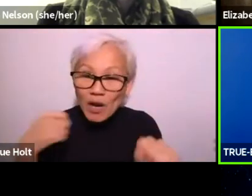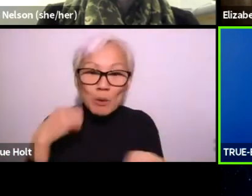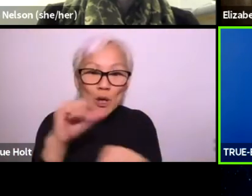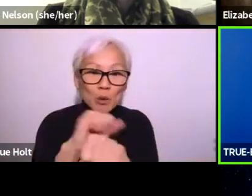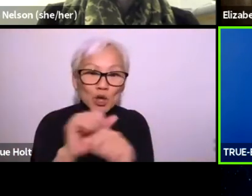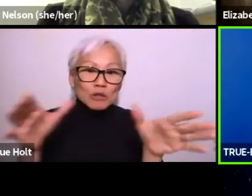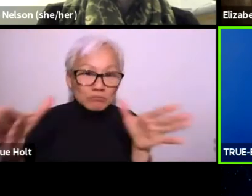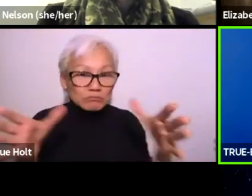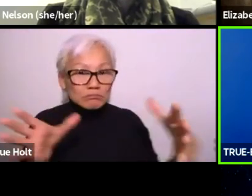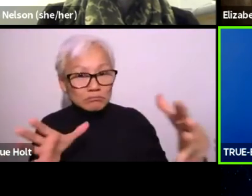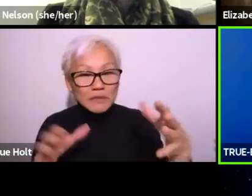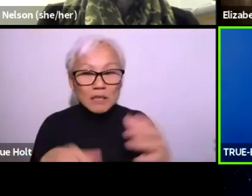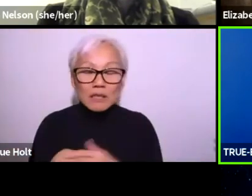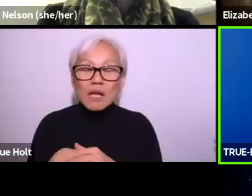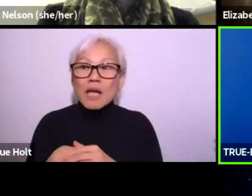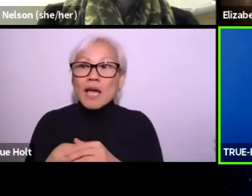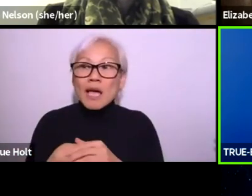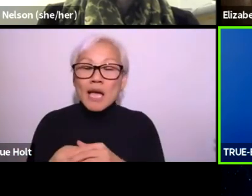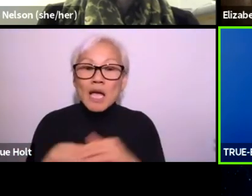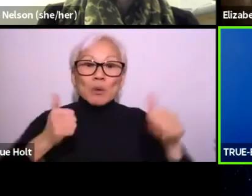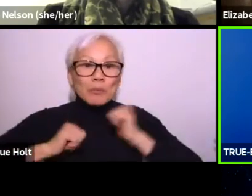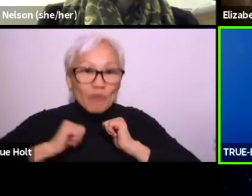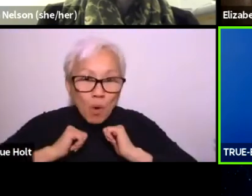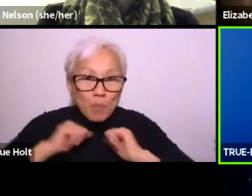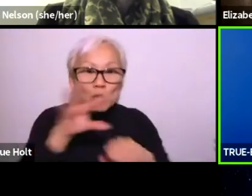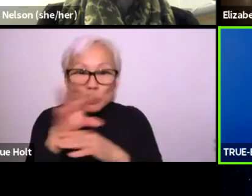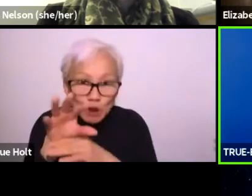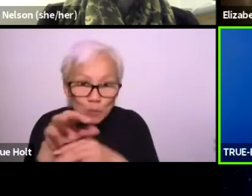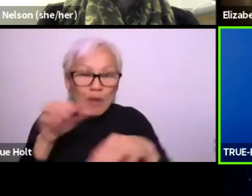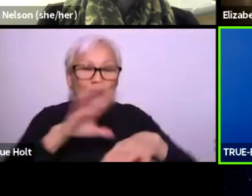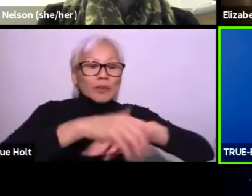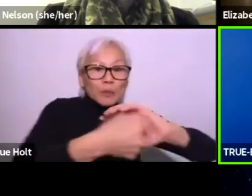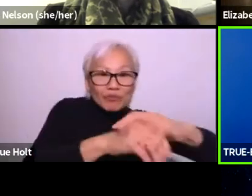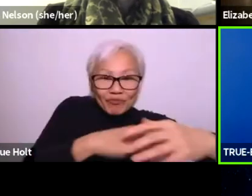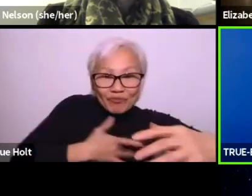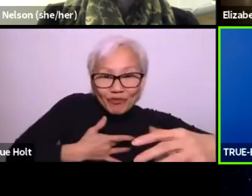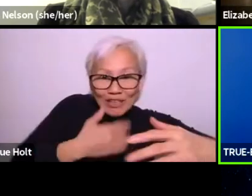where everything is clean and safe, we perform,